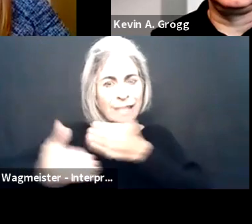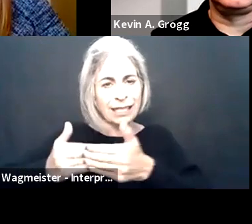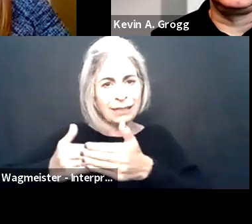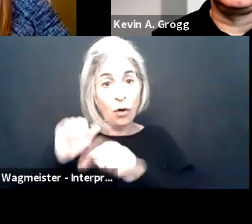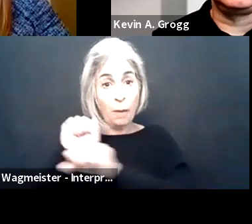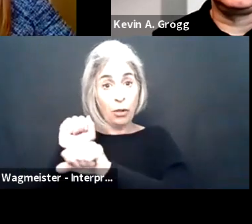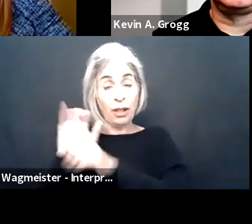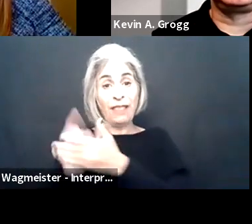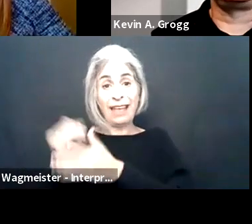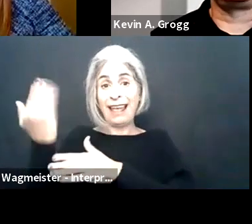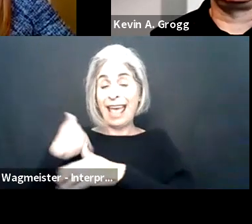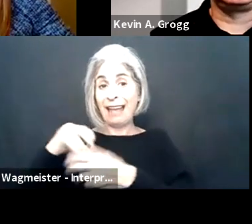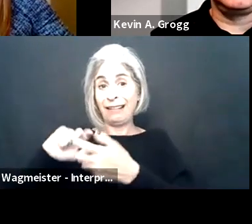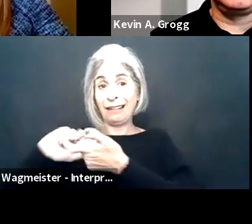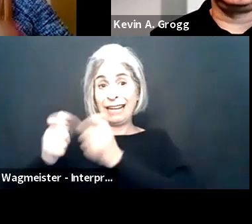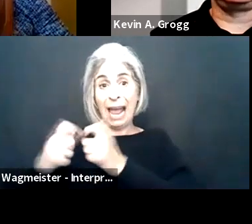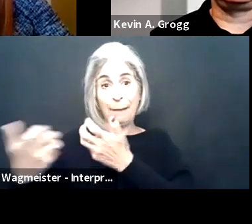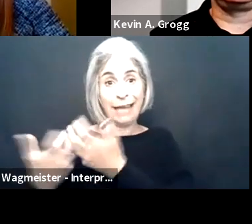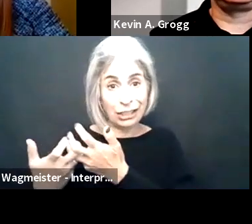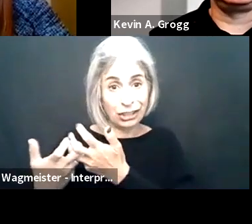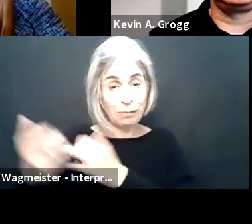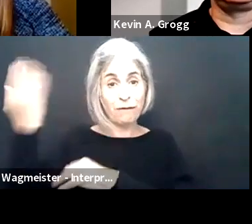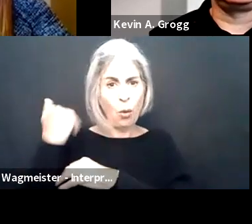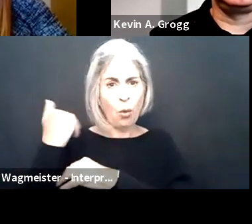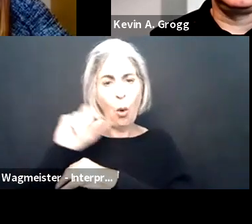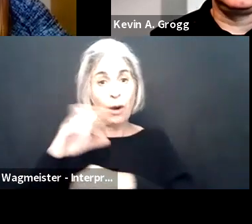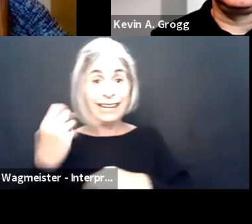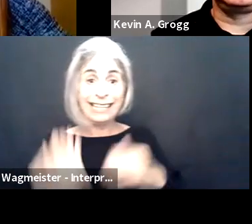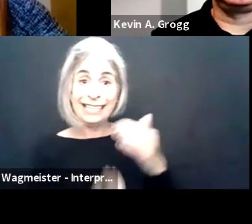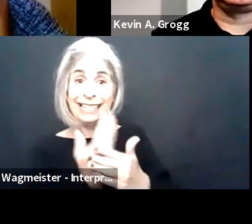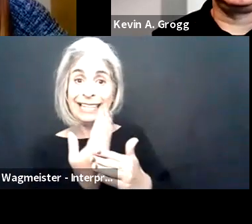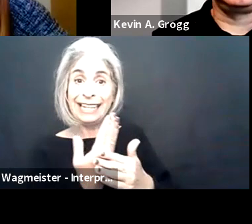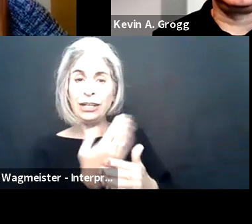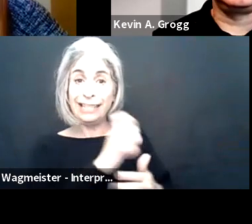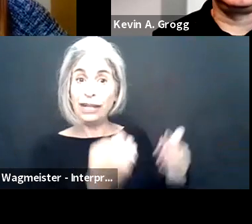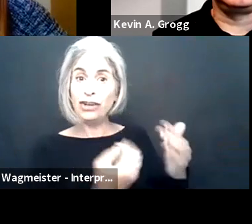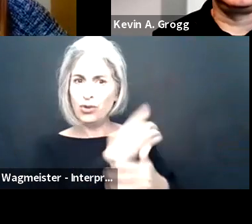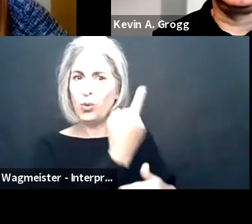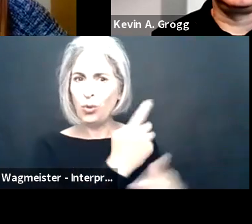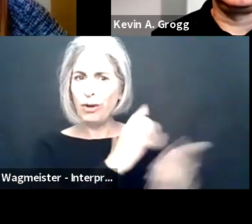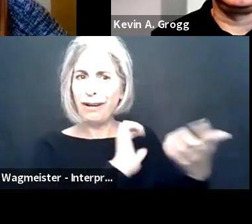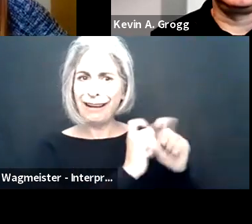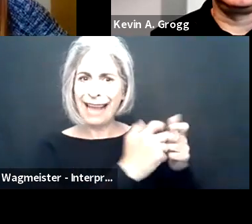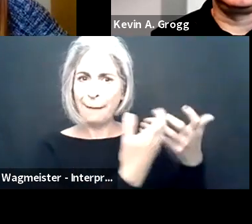to either continue or reinitiate the interactive process for employees who have had prior accommodations or those